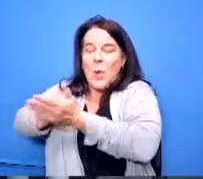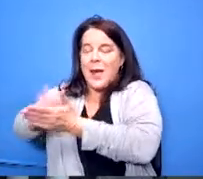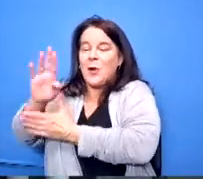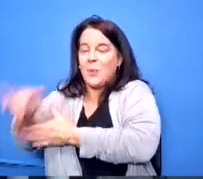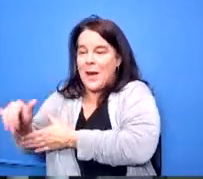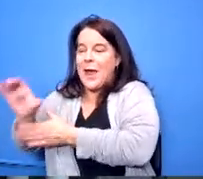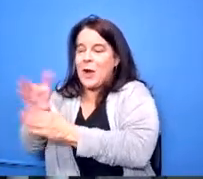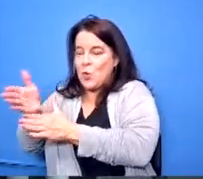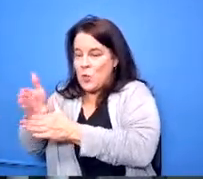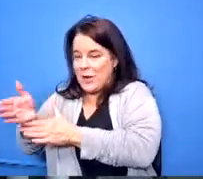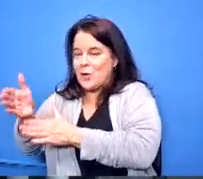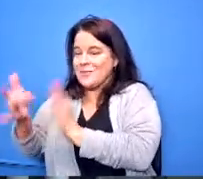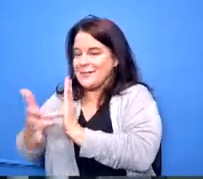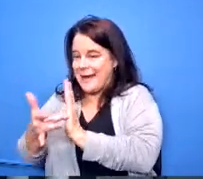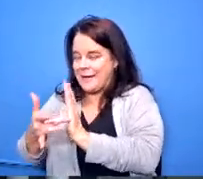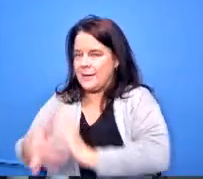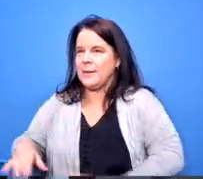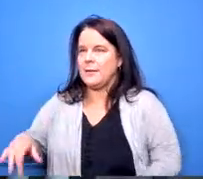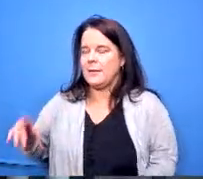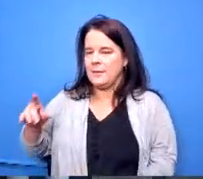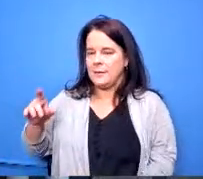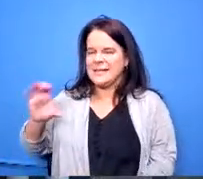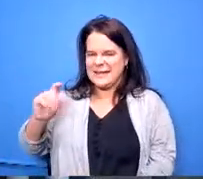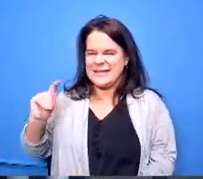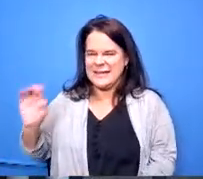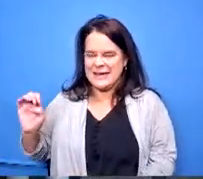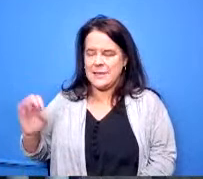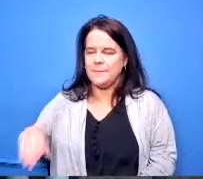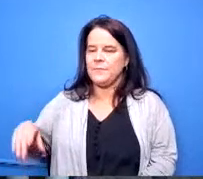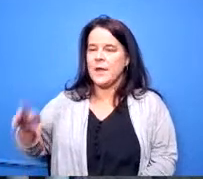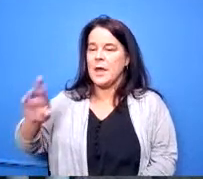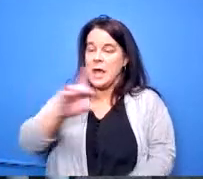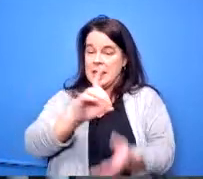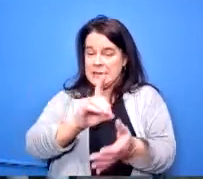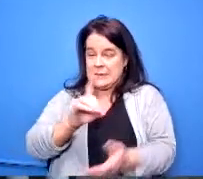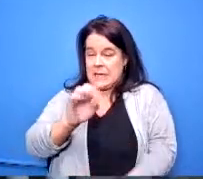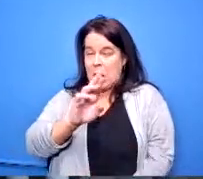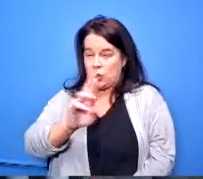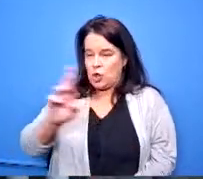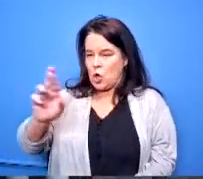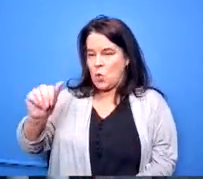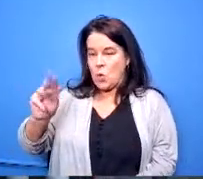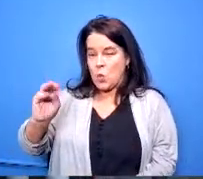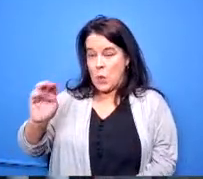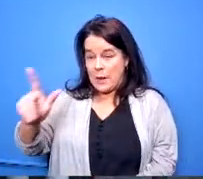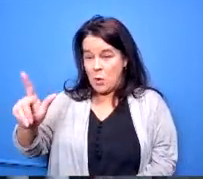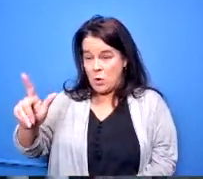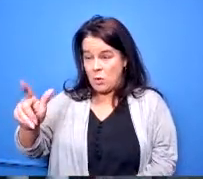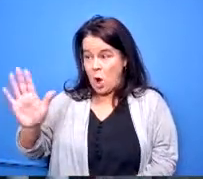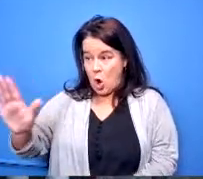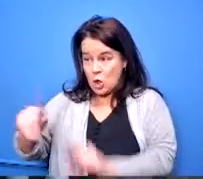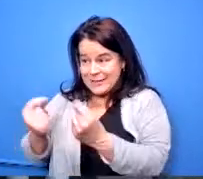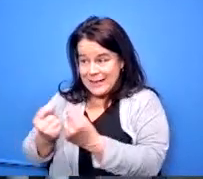dr rammel and her team literally contact students after graduation and that's all reported to the